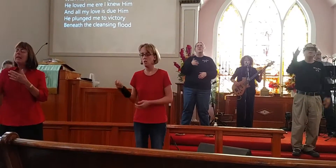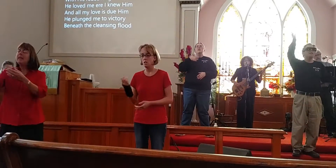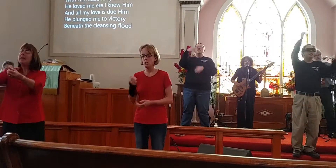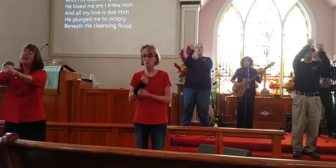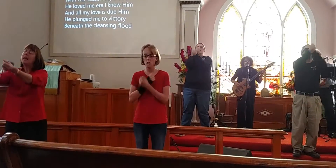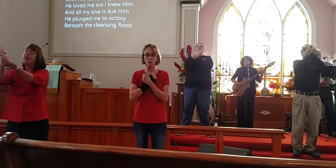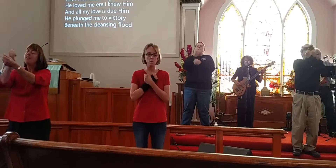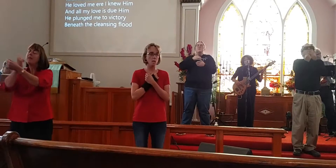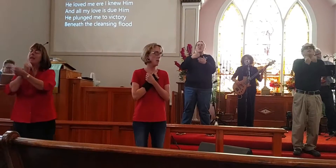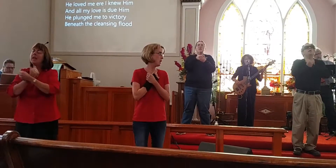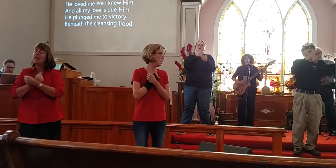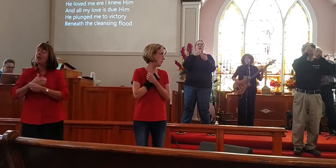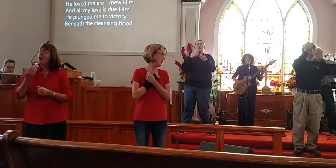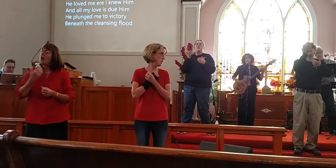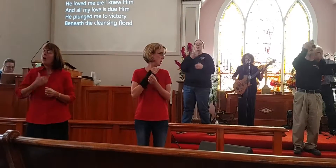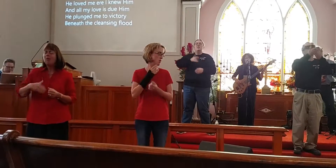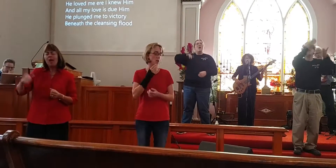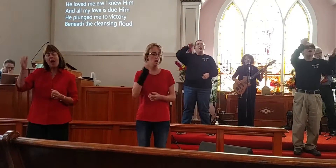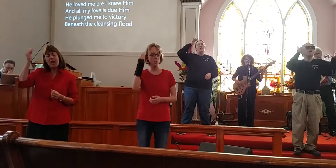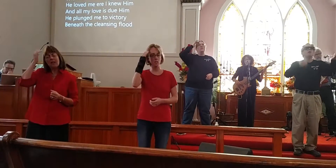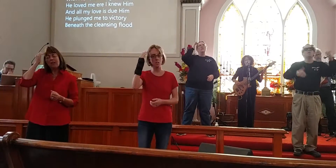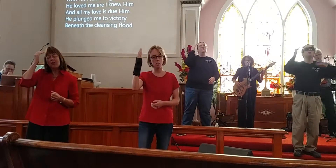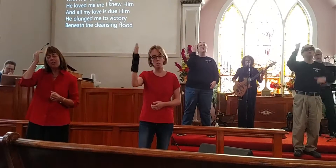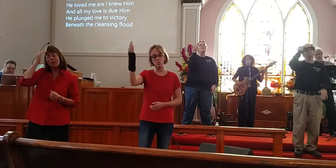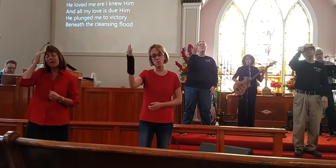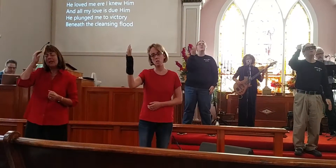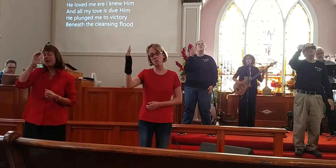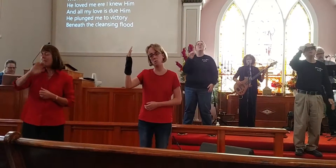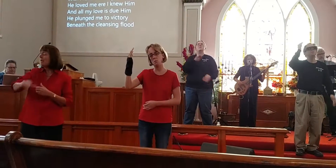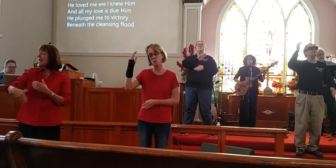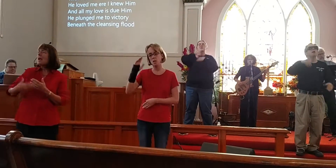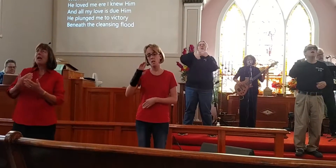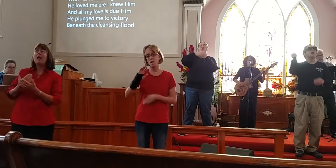He loved me ere I knew Him